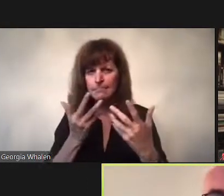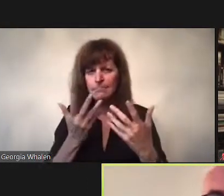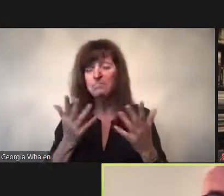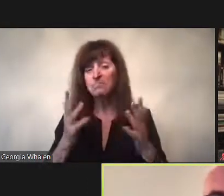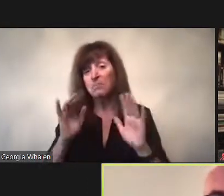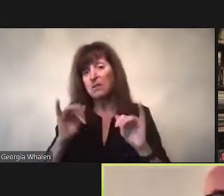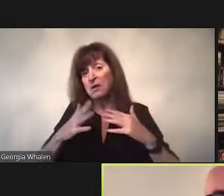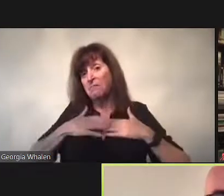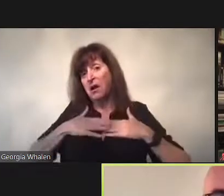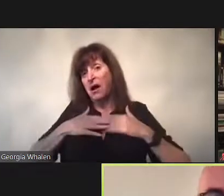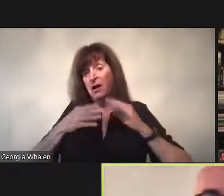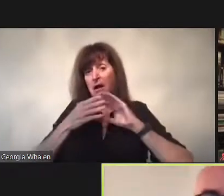And trying to get a sense of the social that responds to your life and is not being expressed by government.